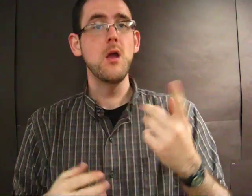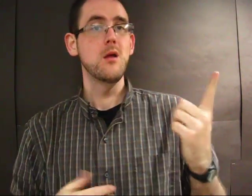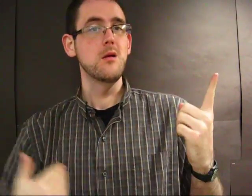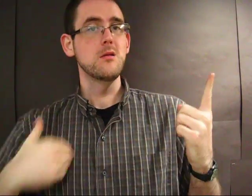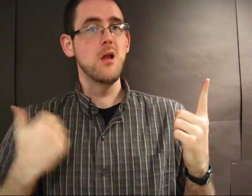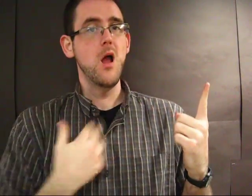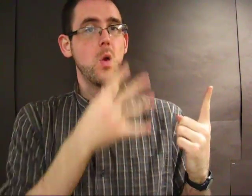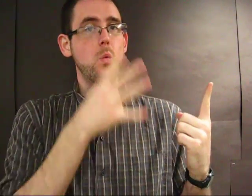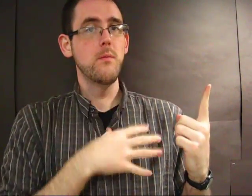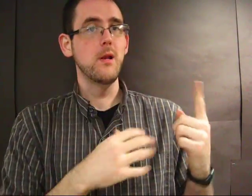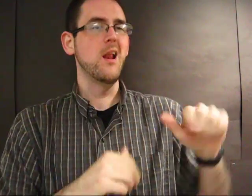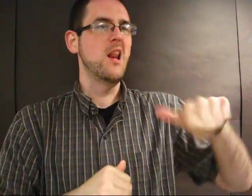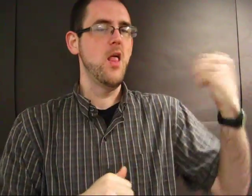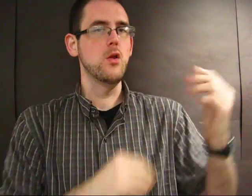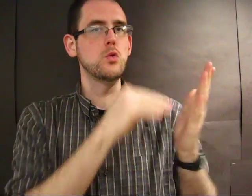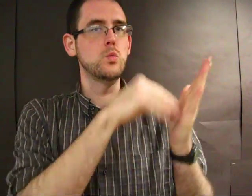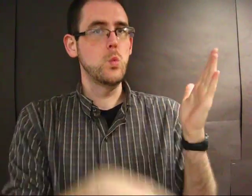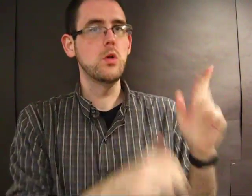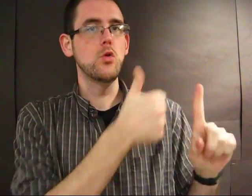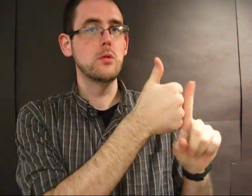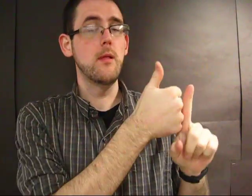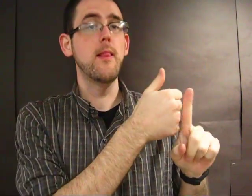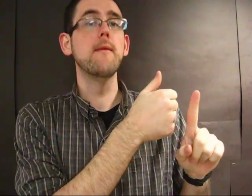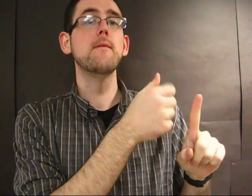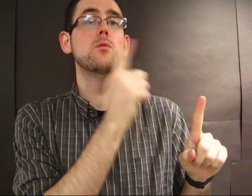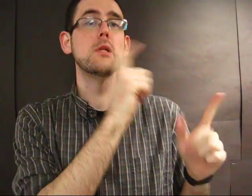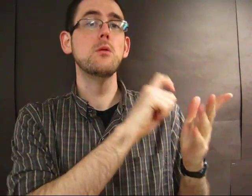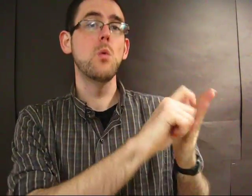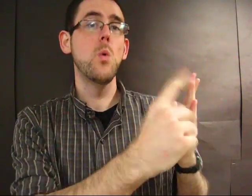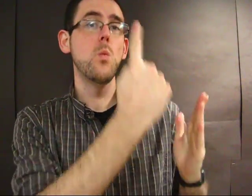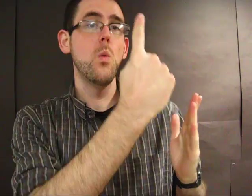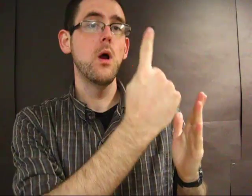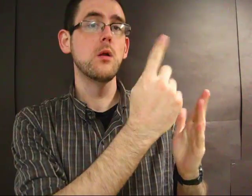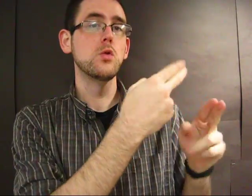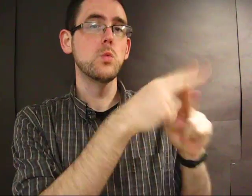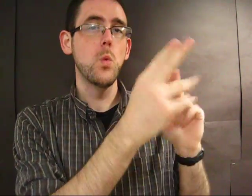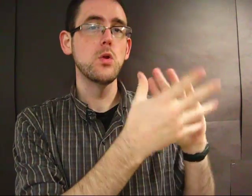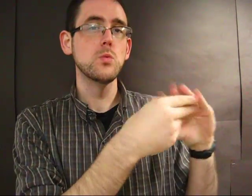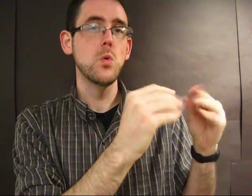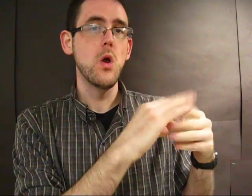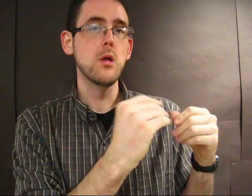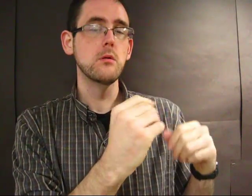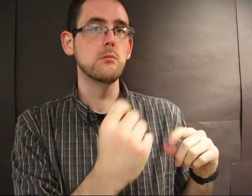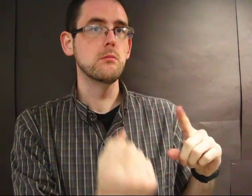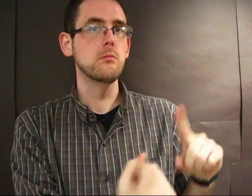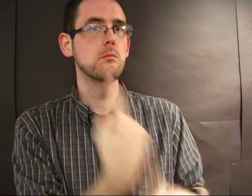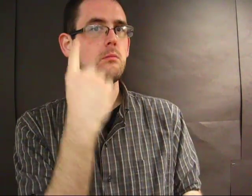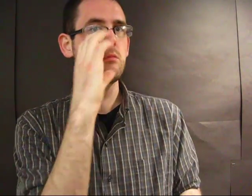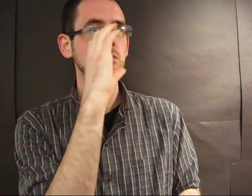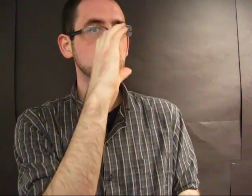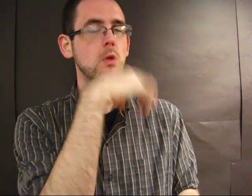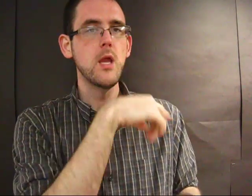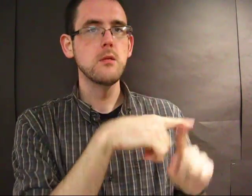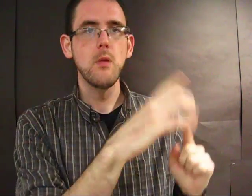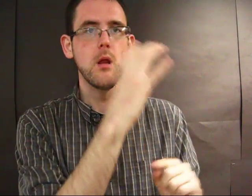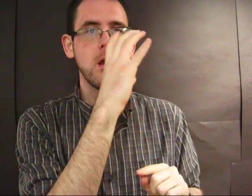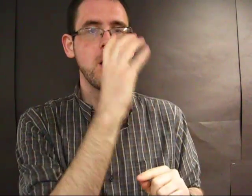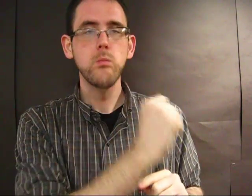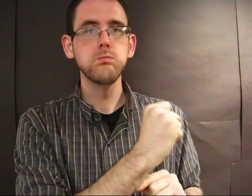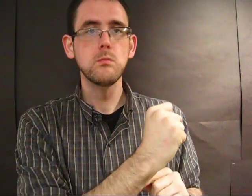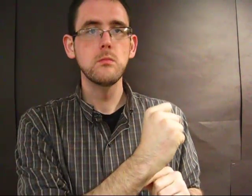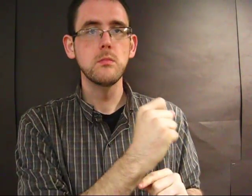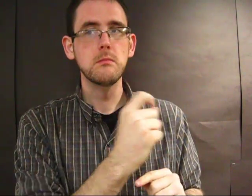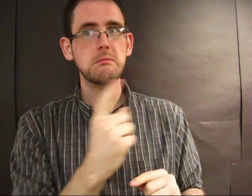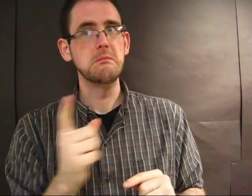A young lady -- a student, really -- has written a short story that's frankly incredible.